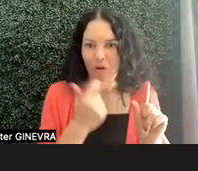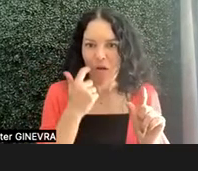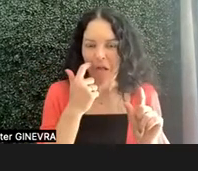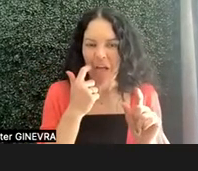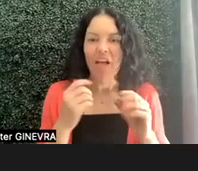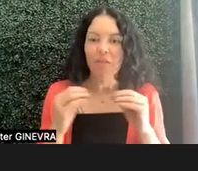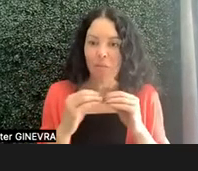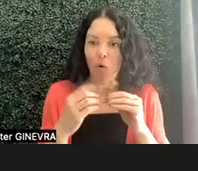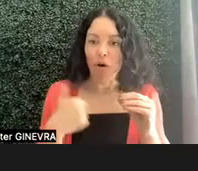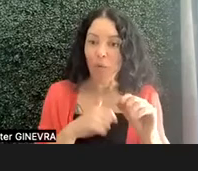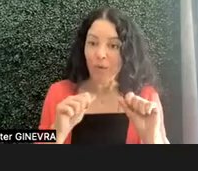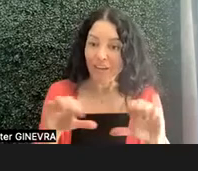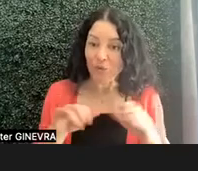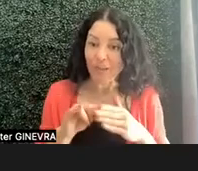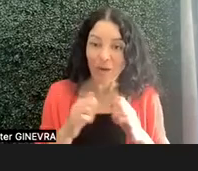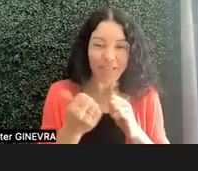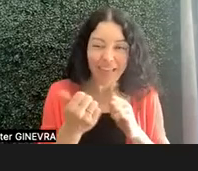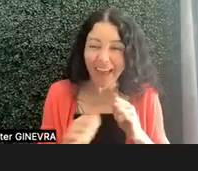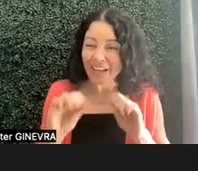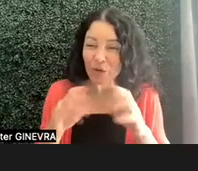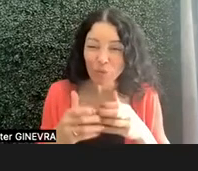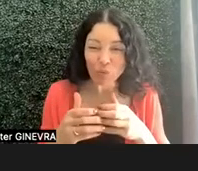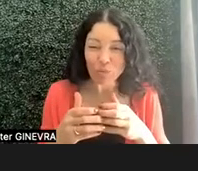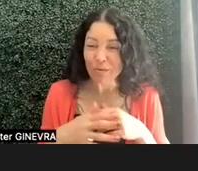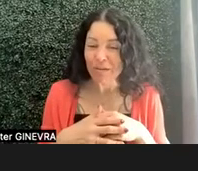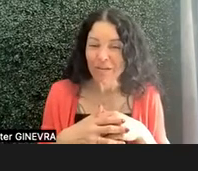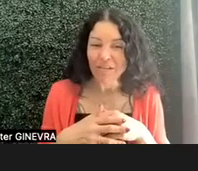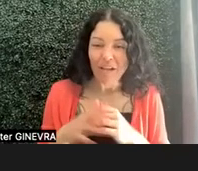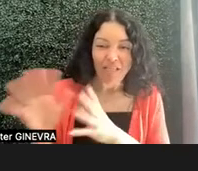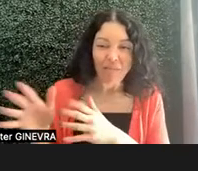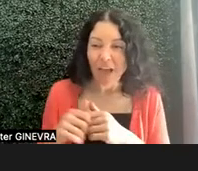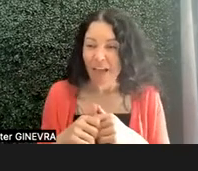with any group who's being discriminated against, or left behind, or left out, or not